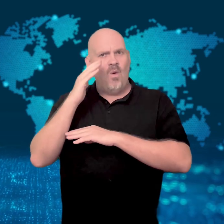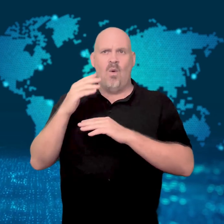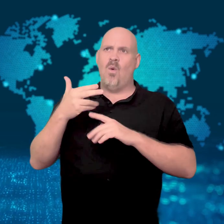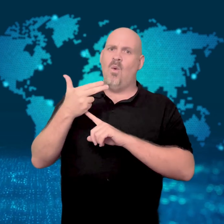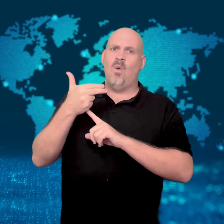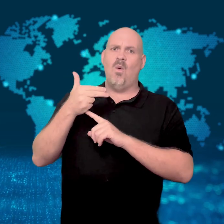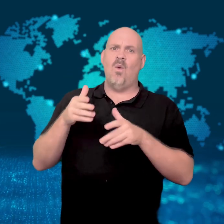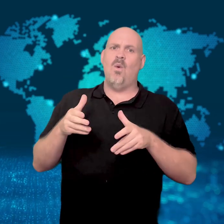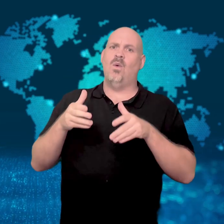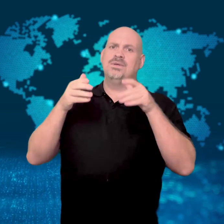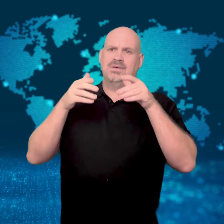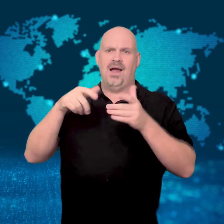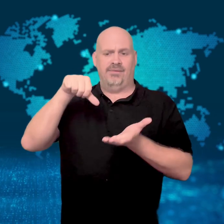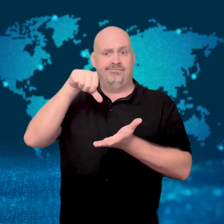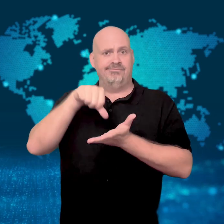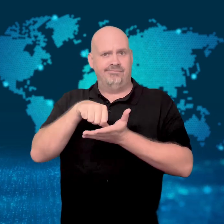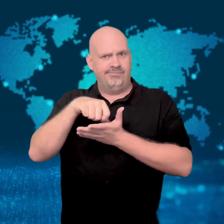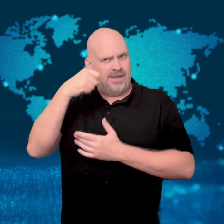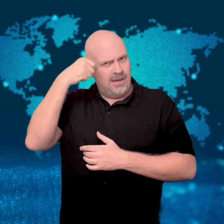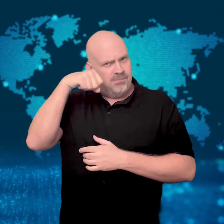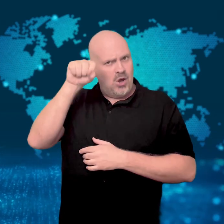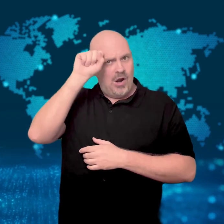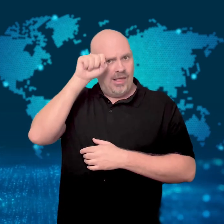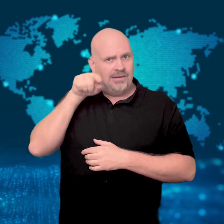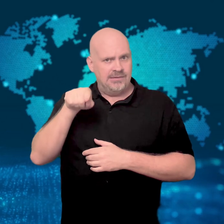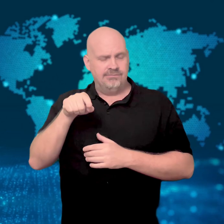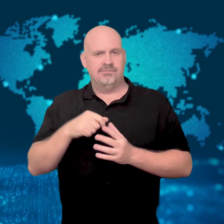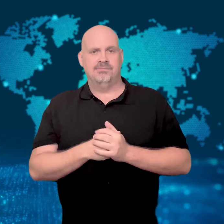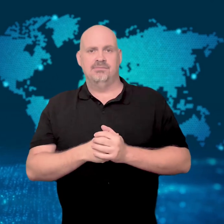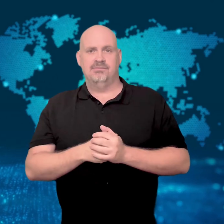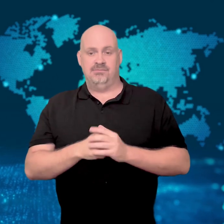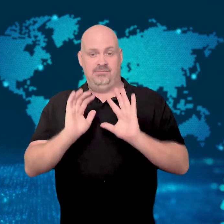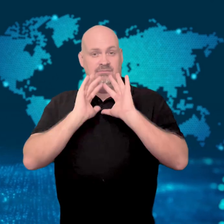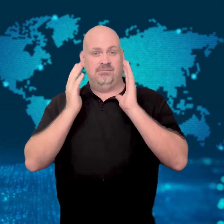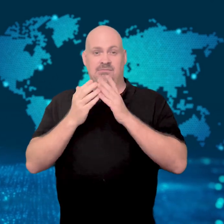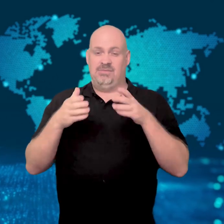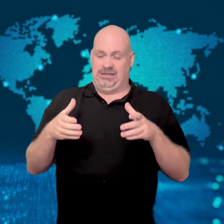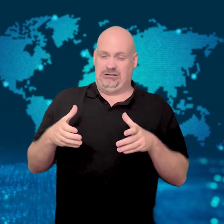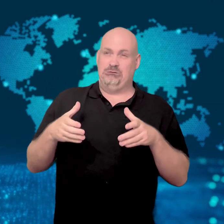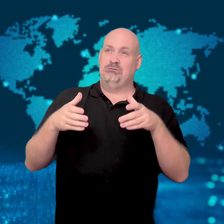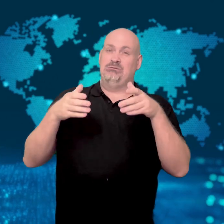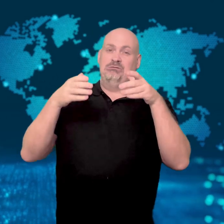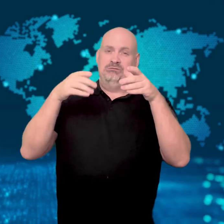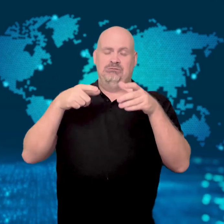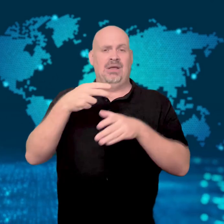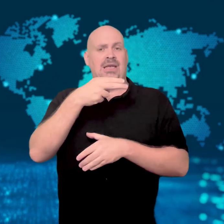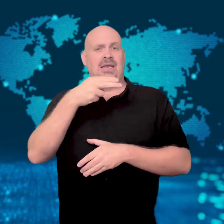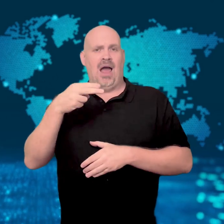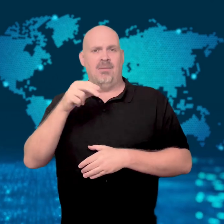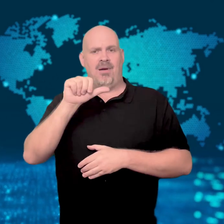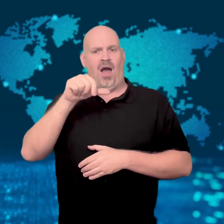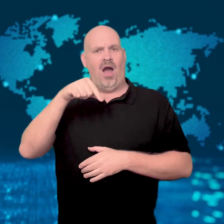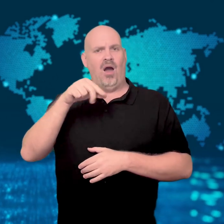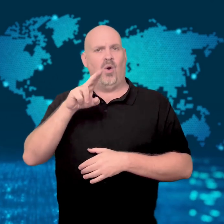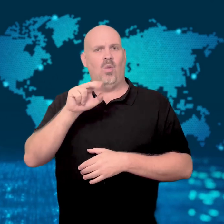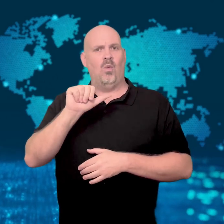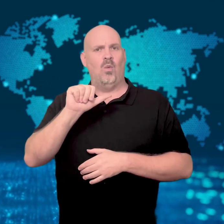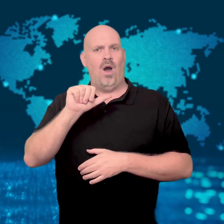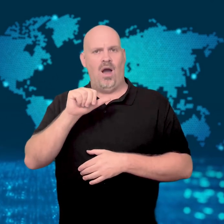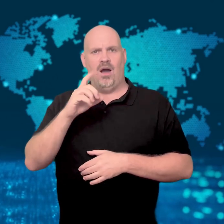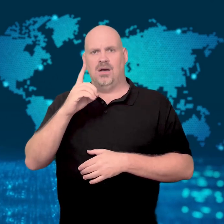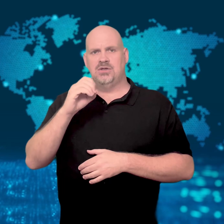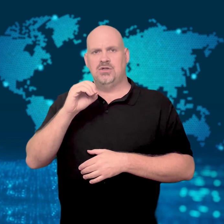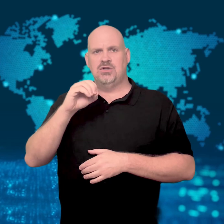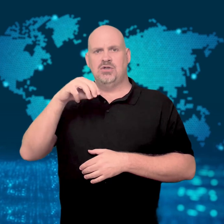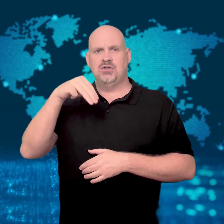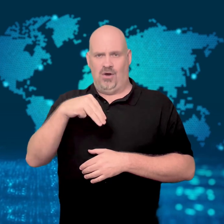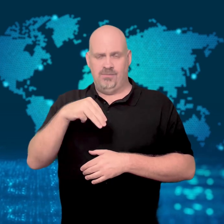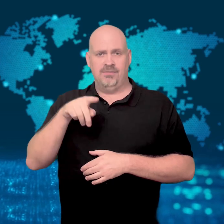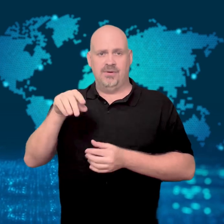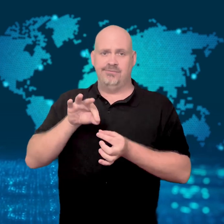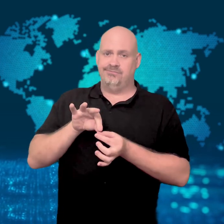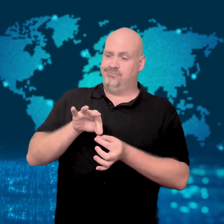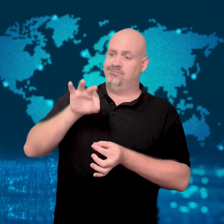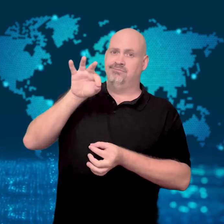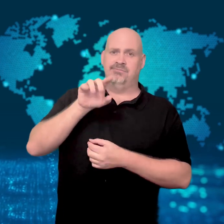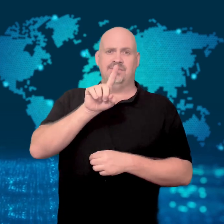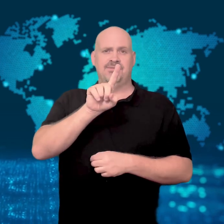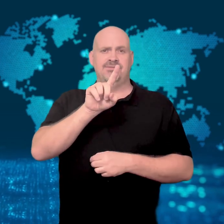The cylindrical tank, named the AquaDom, was 15 meters tall and home to